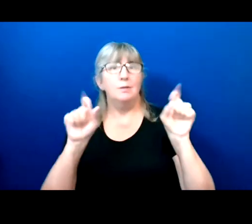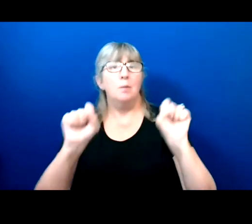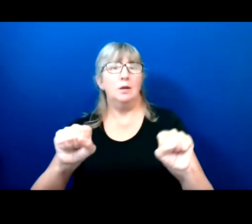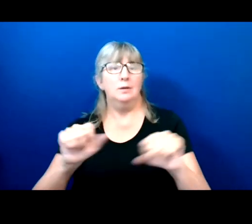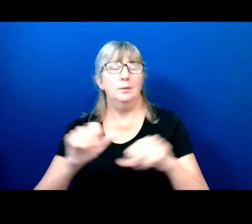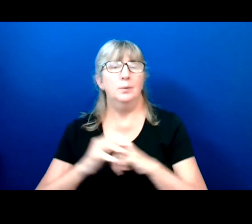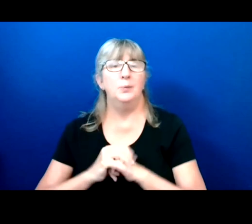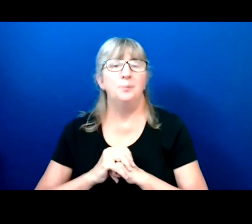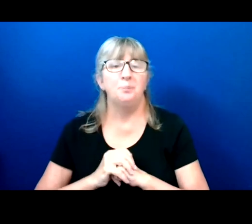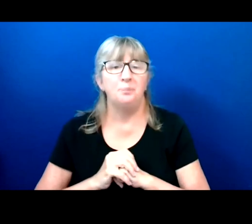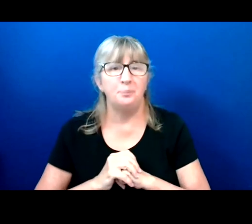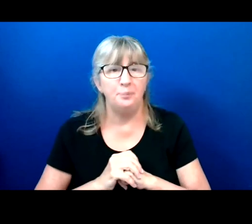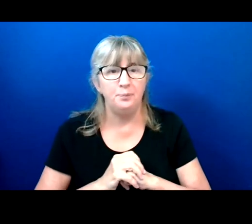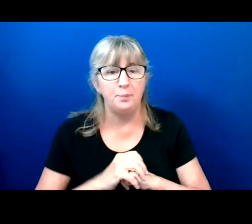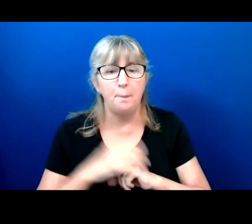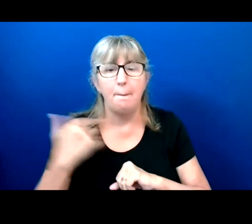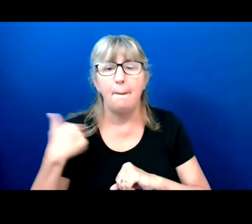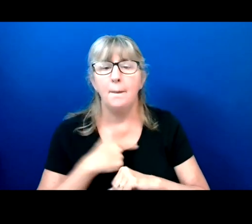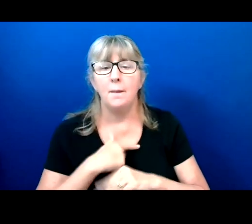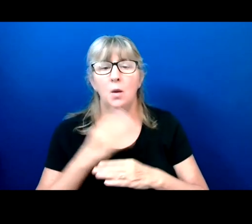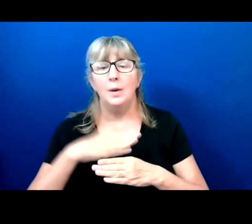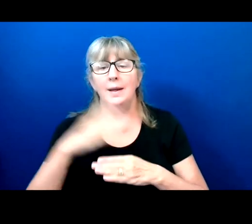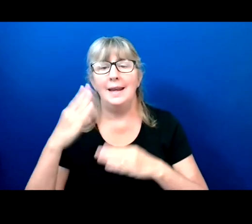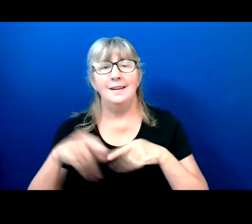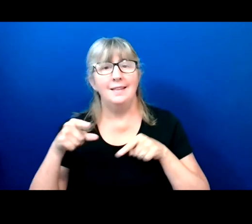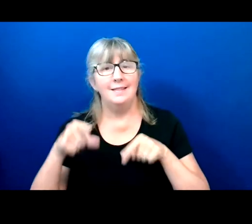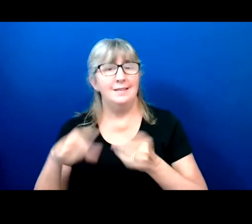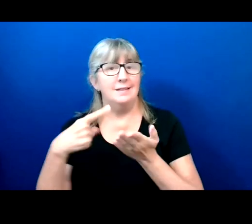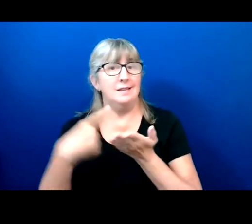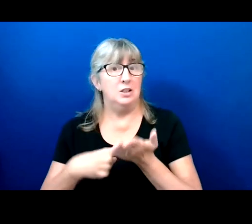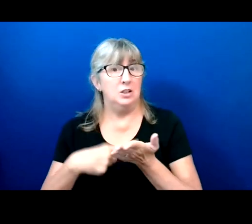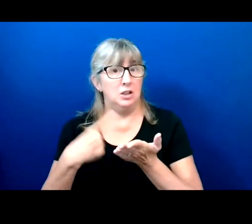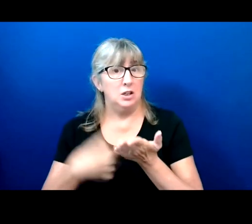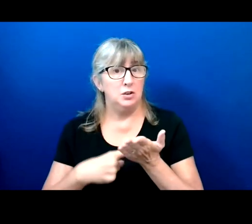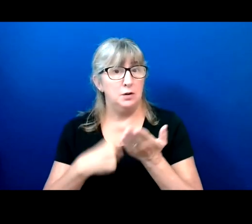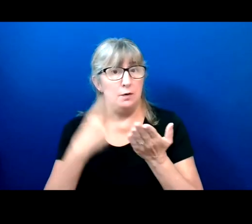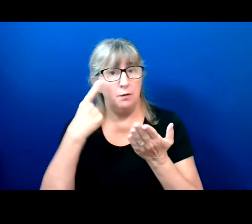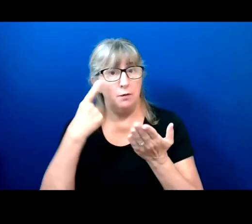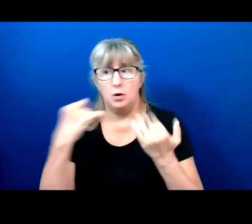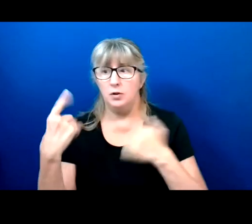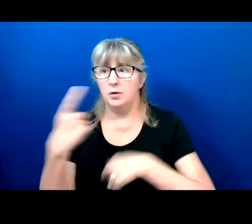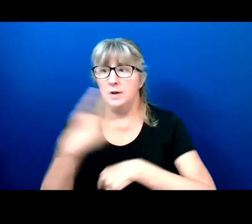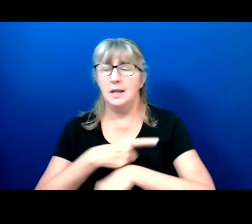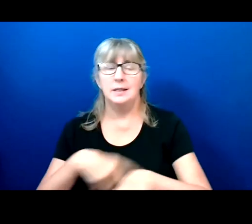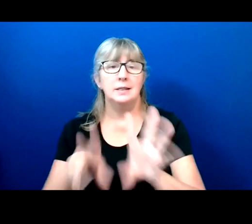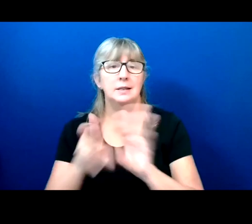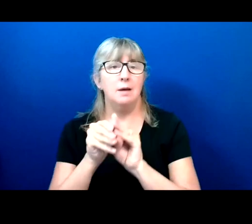We ended this discussion, or today's Summit with a discussion of what we need to do in